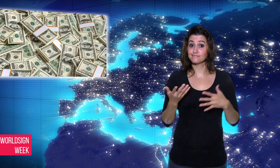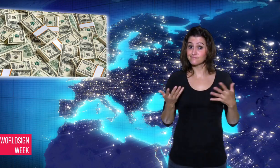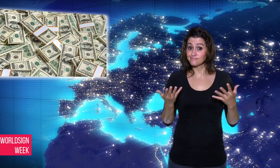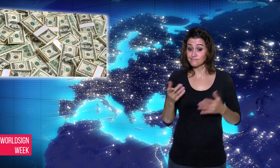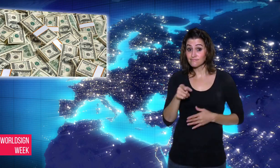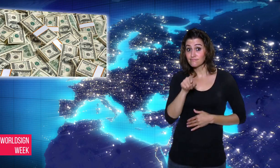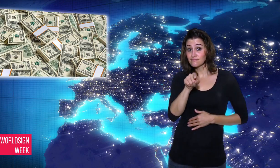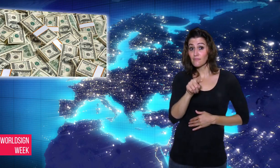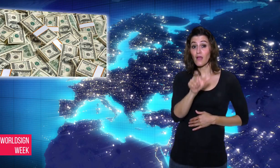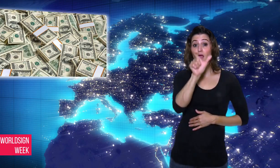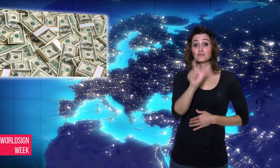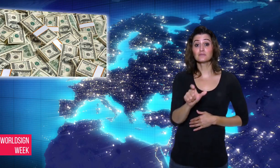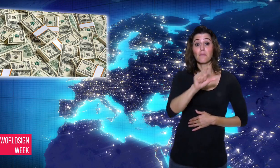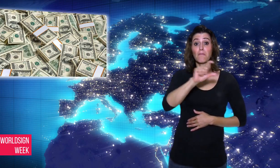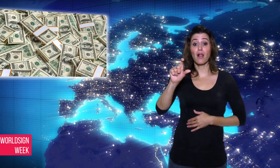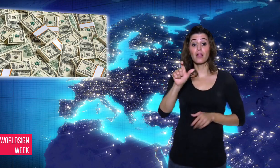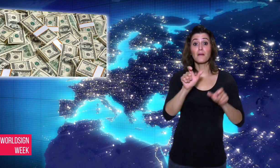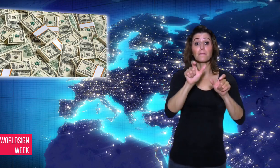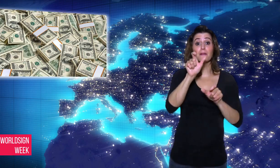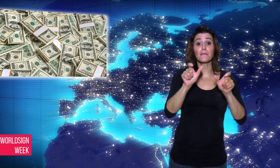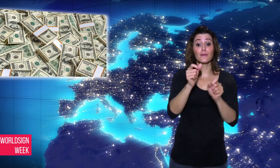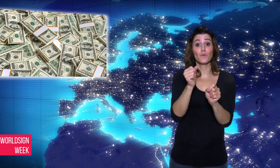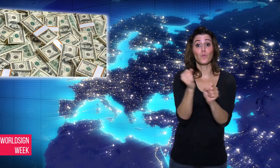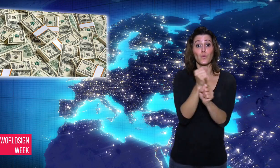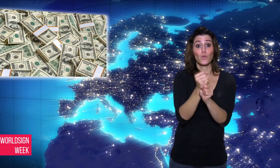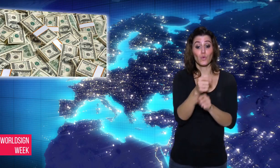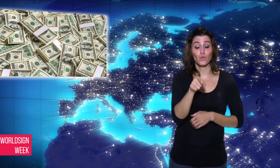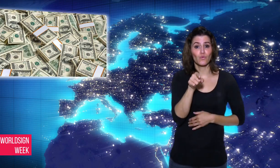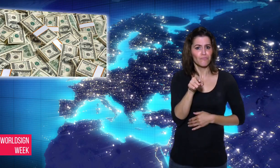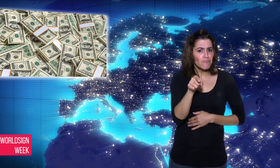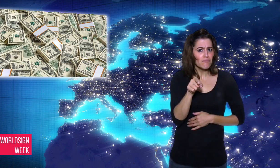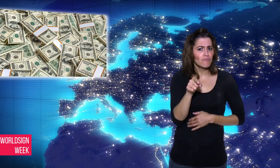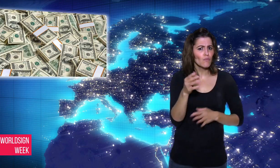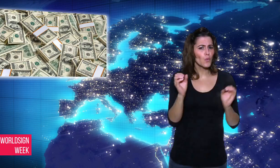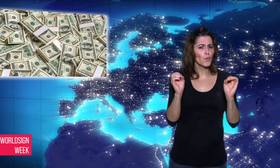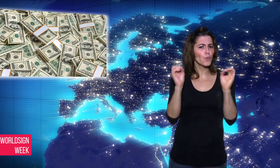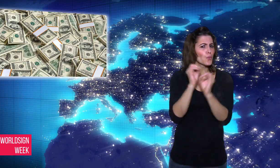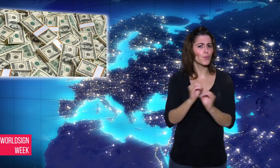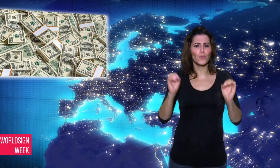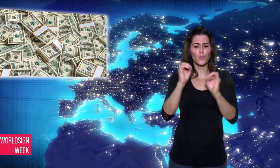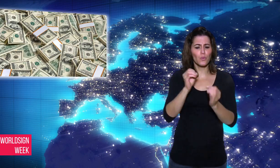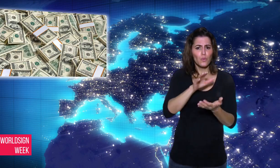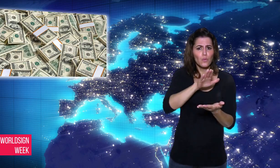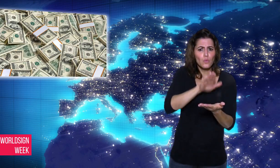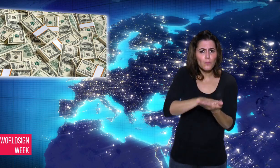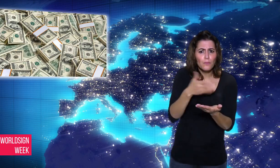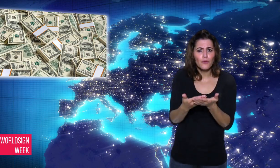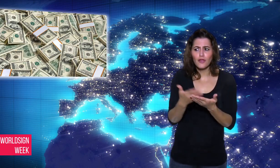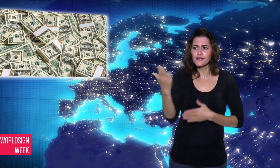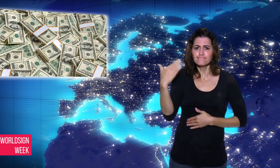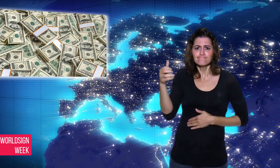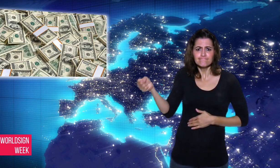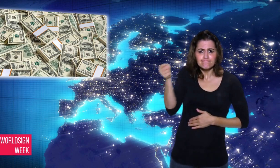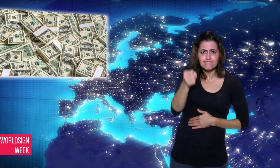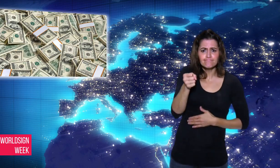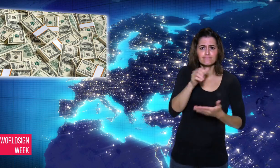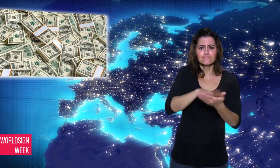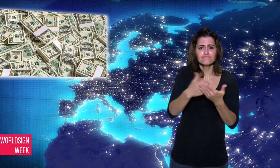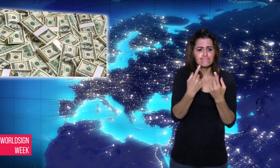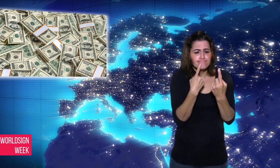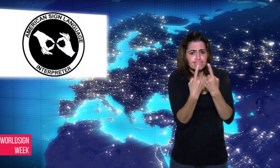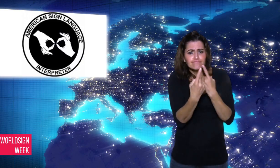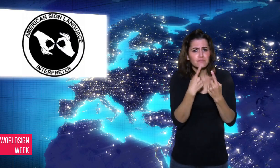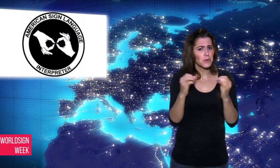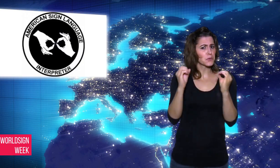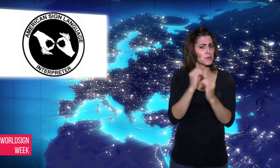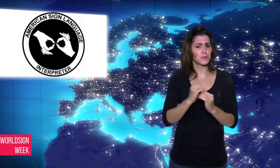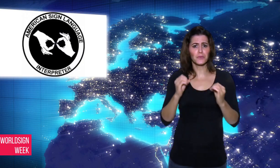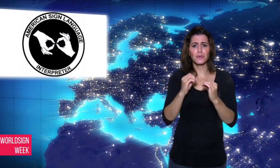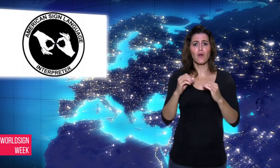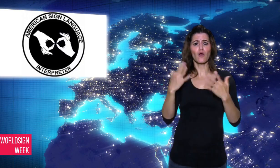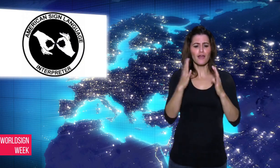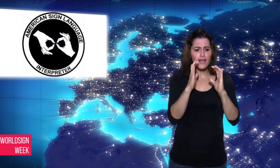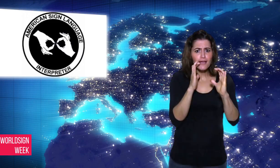or communicate with his wife, who is also deaf,